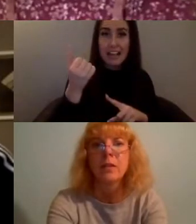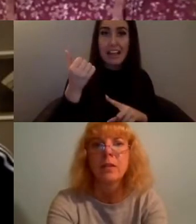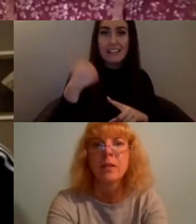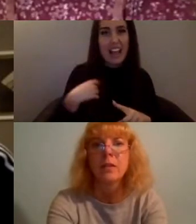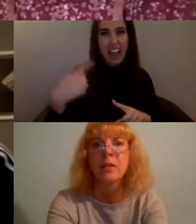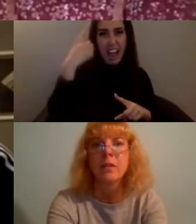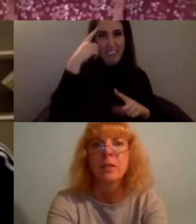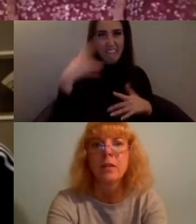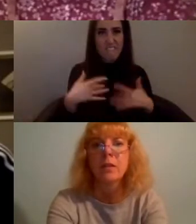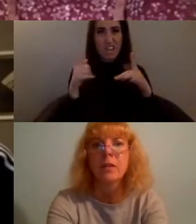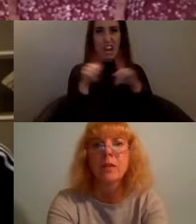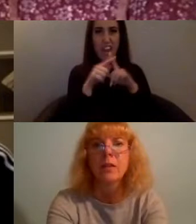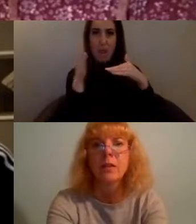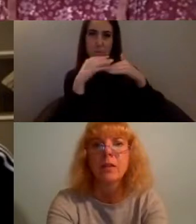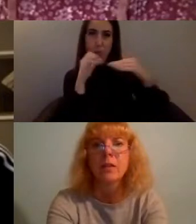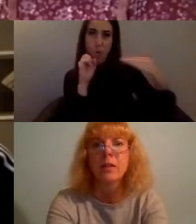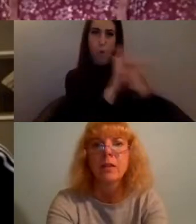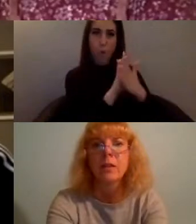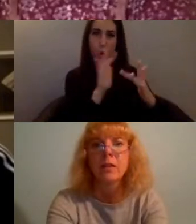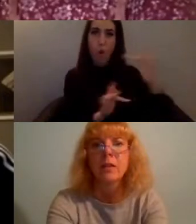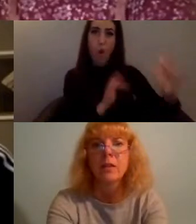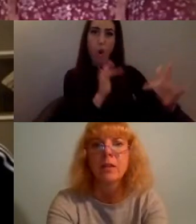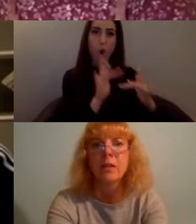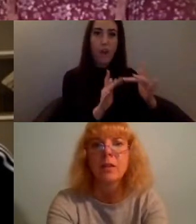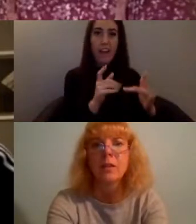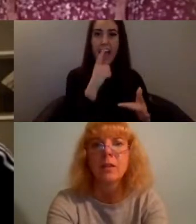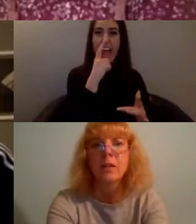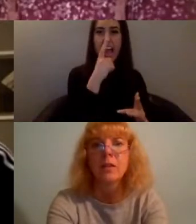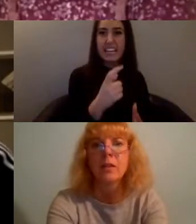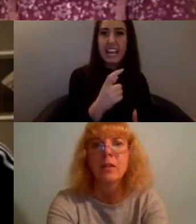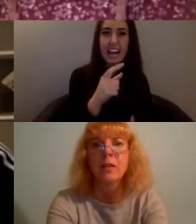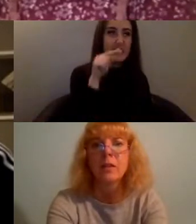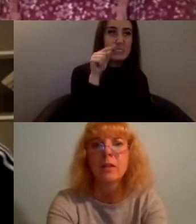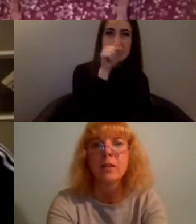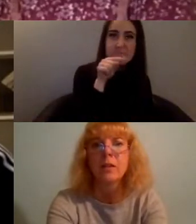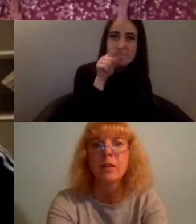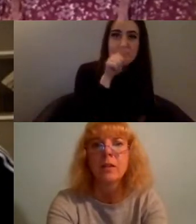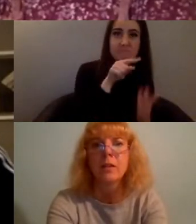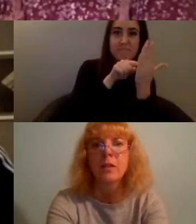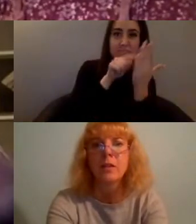off i think that's really nice because they can invade any space they need to